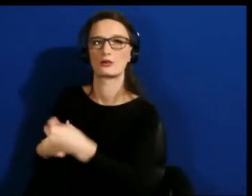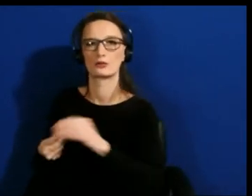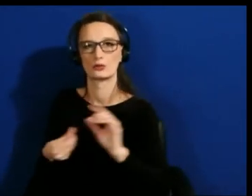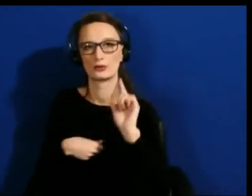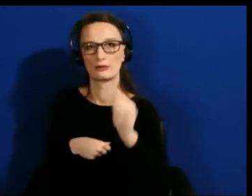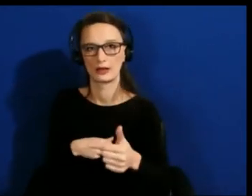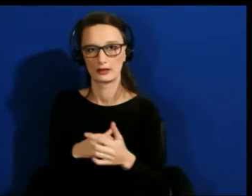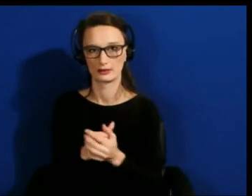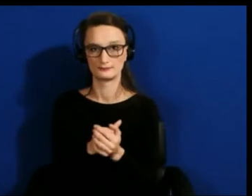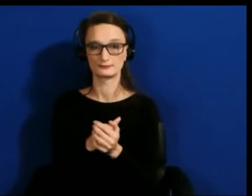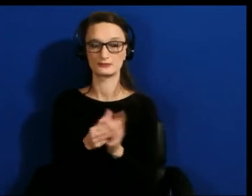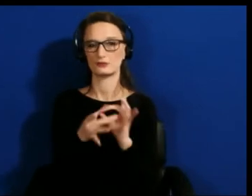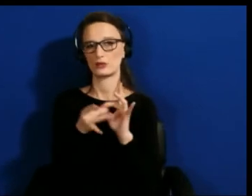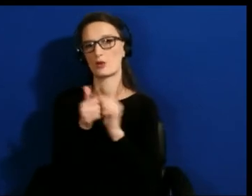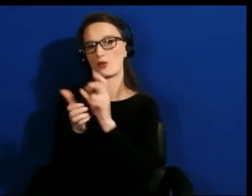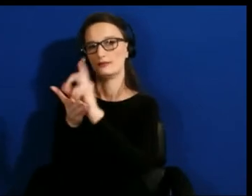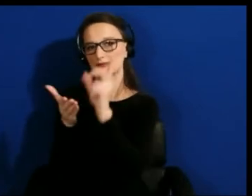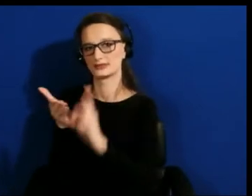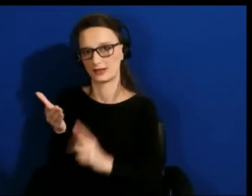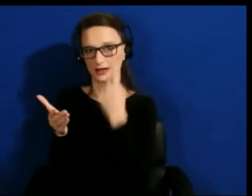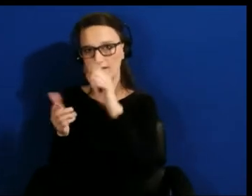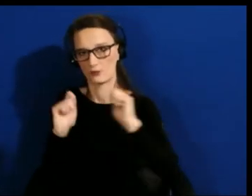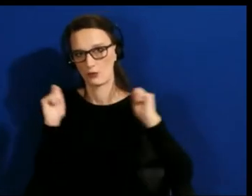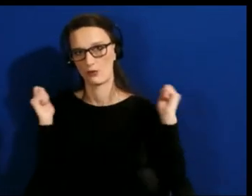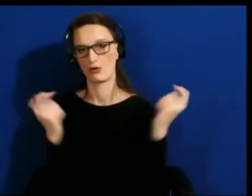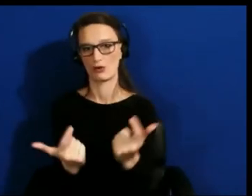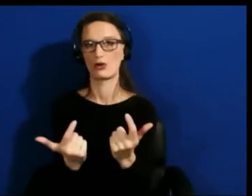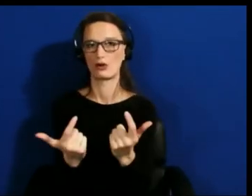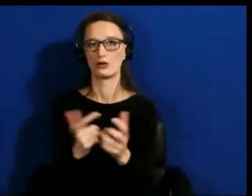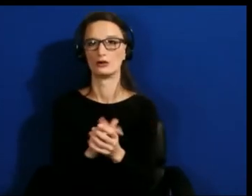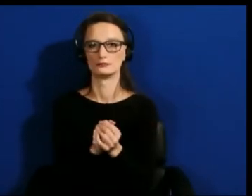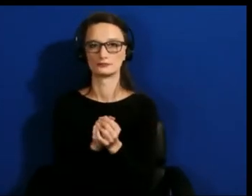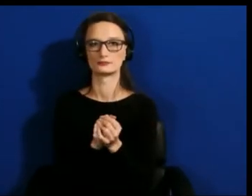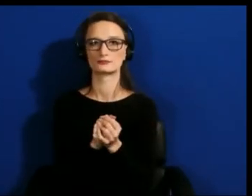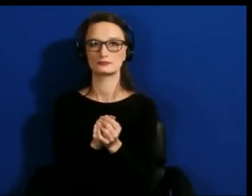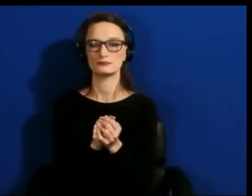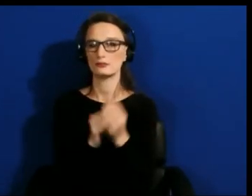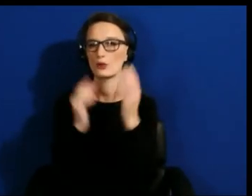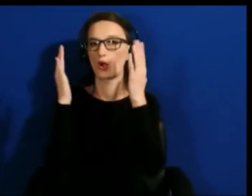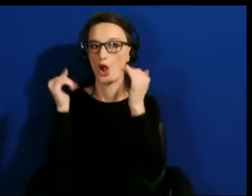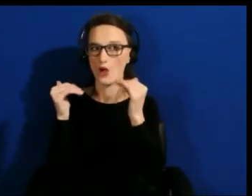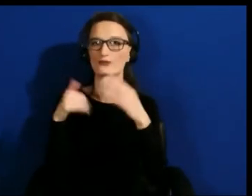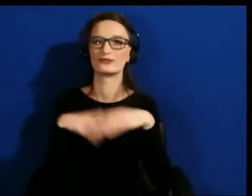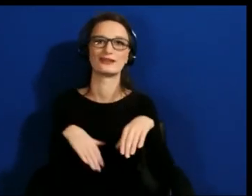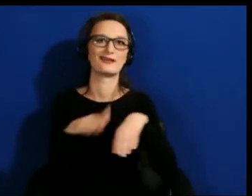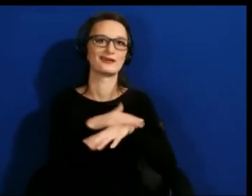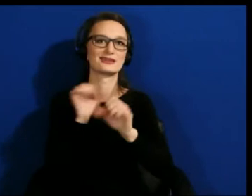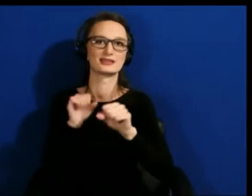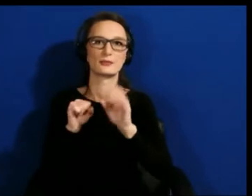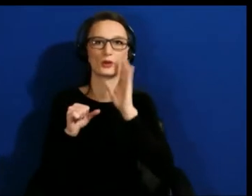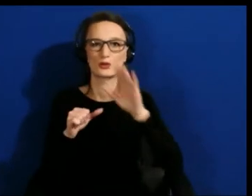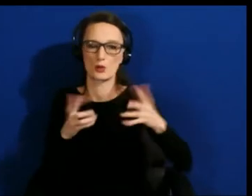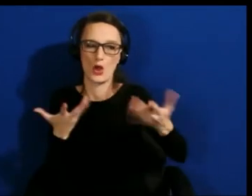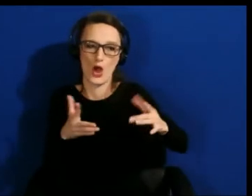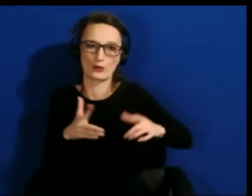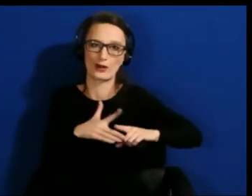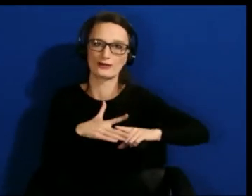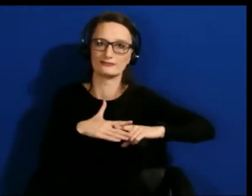for everyone. Hopefully the accessibility will be built in from the start.